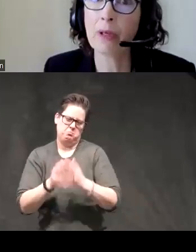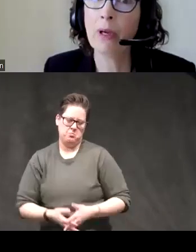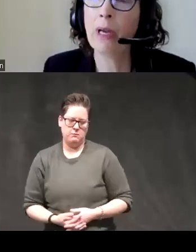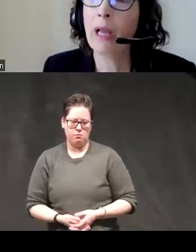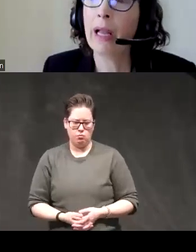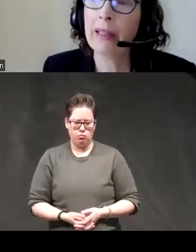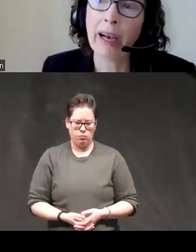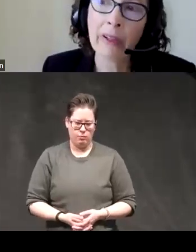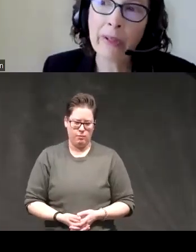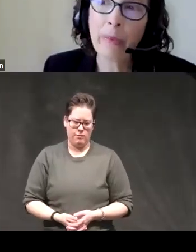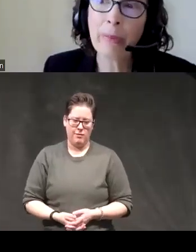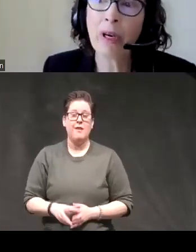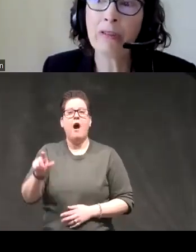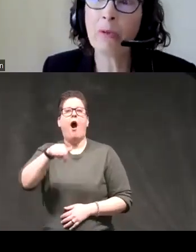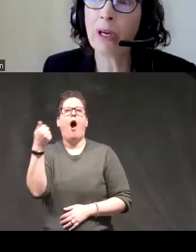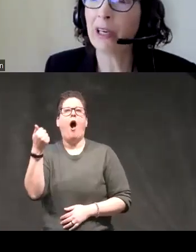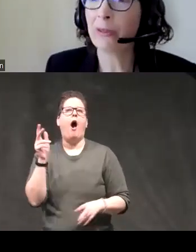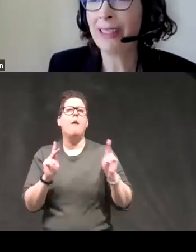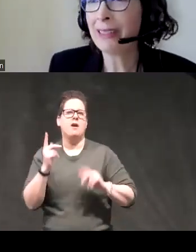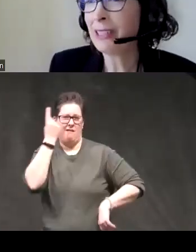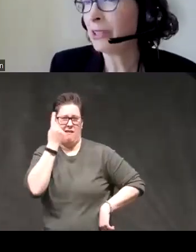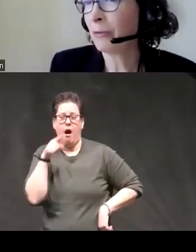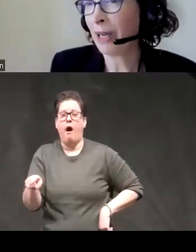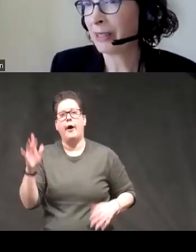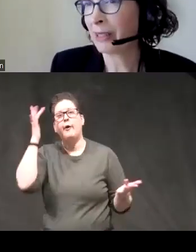the other thing people often want to know is is it just neuroticism